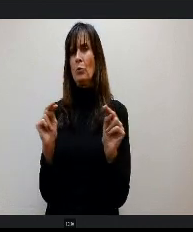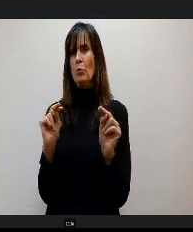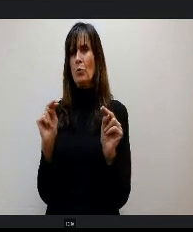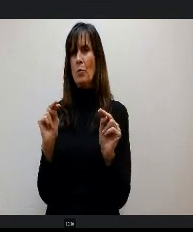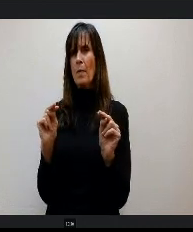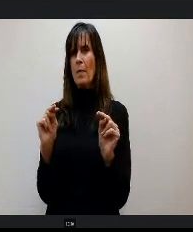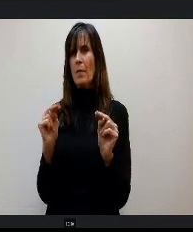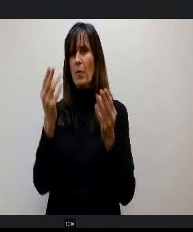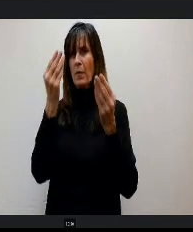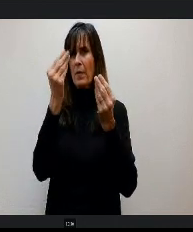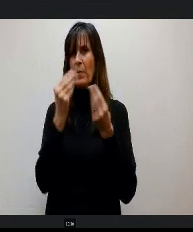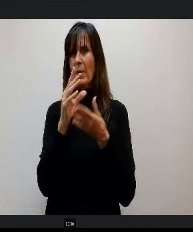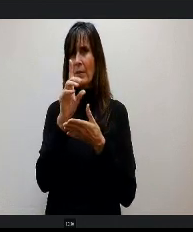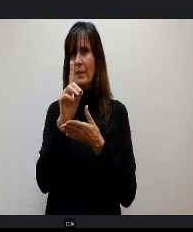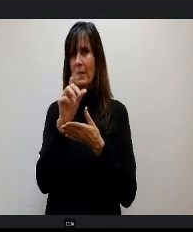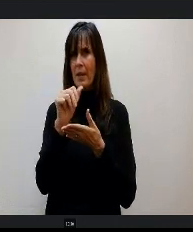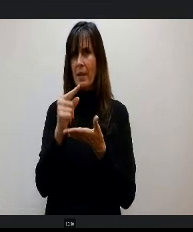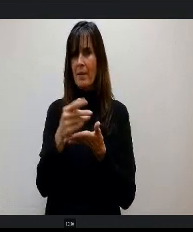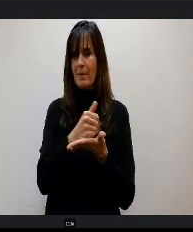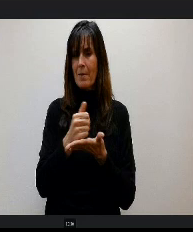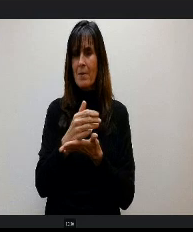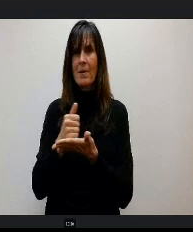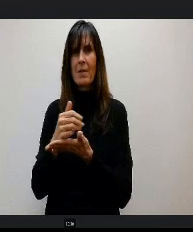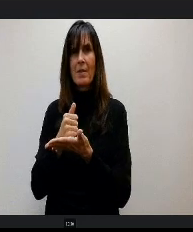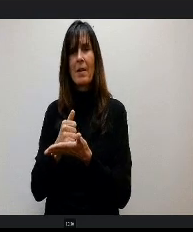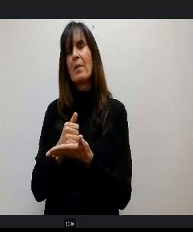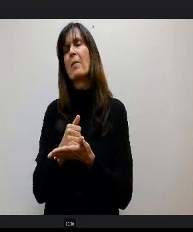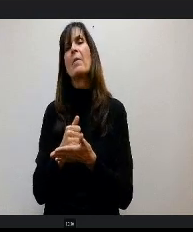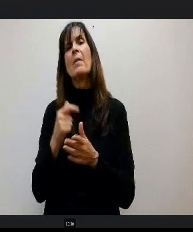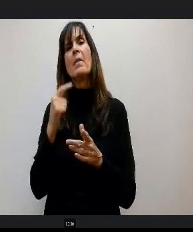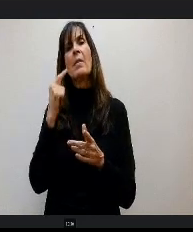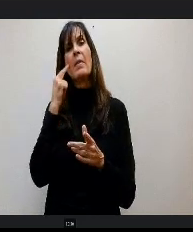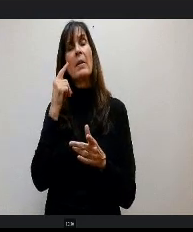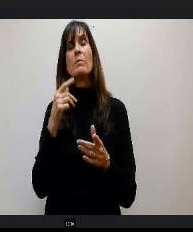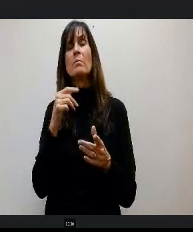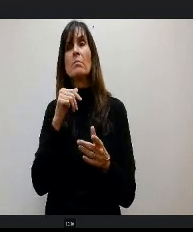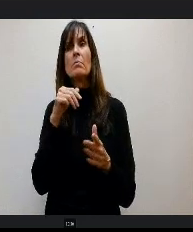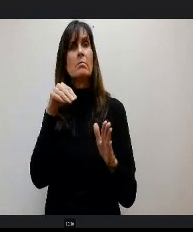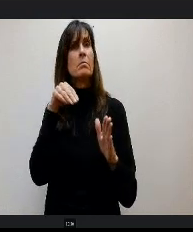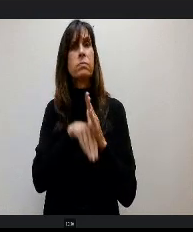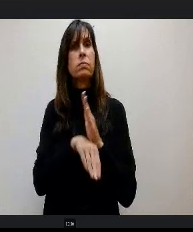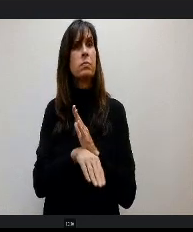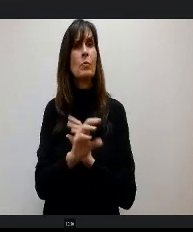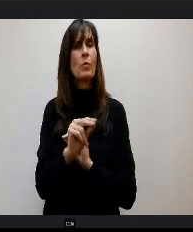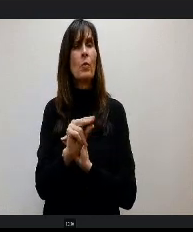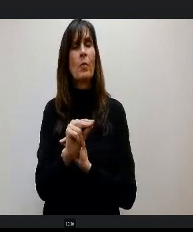thinking OK, you know we didn't go down a n a lot, so that's a reason to stay neutral.